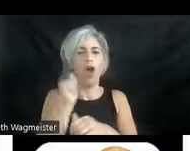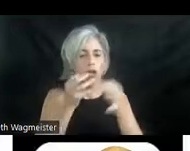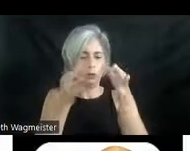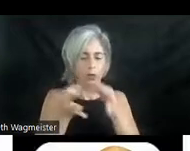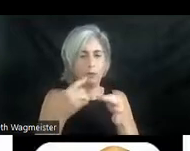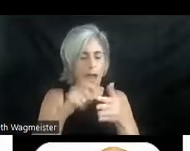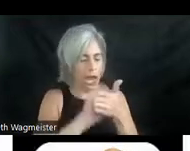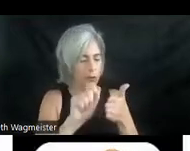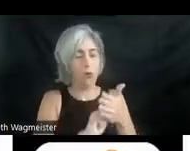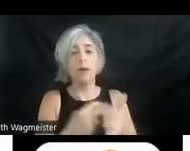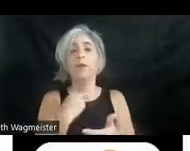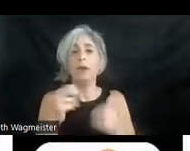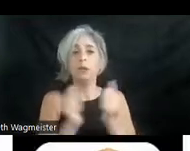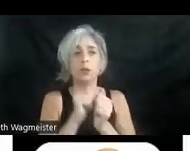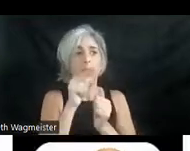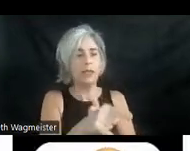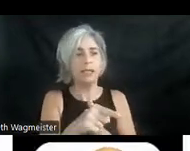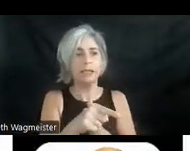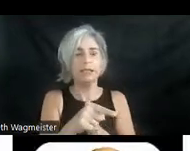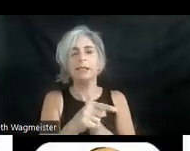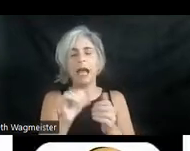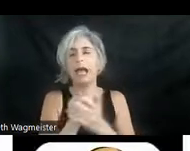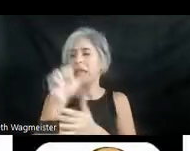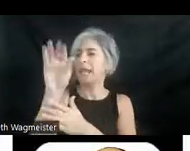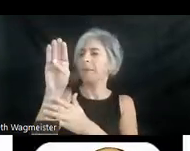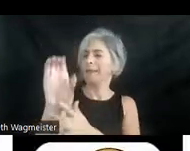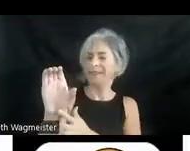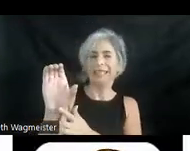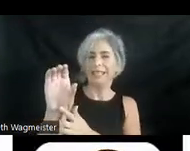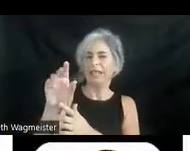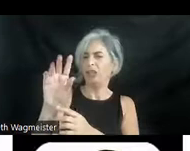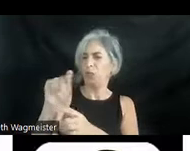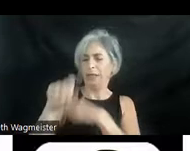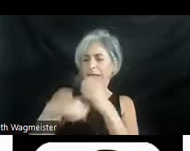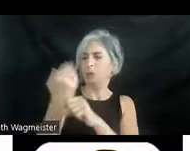and voiced when this was broadcast on ABC twenty years ago, something like that. On